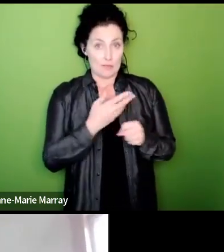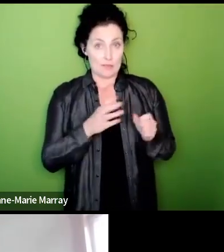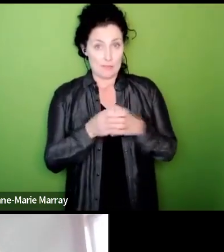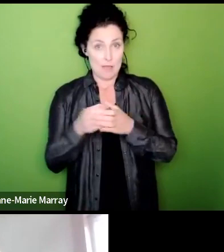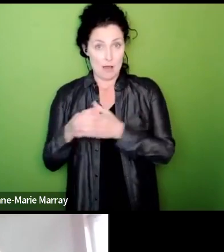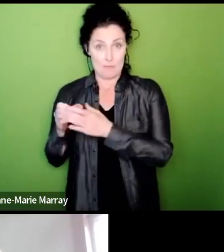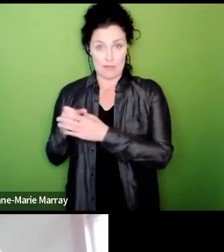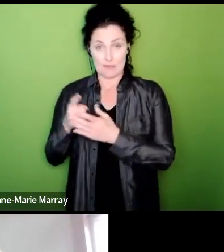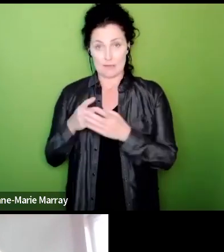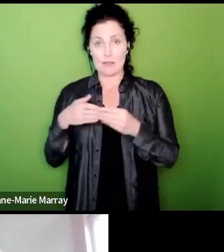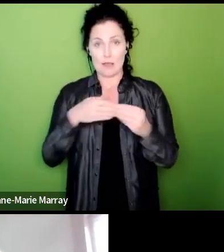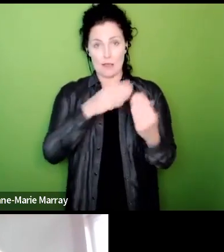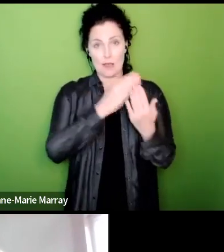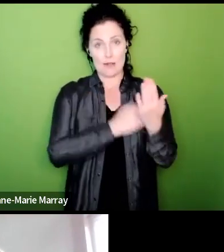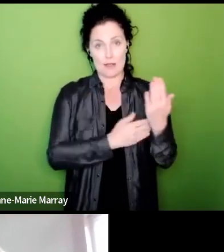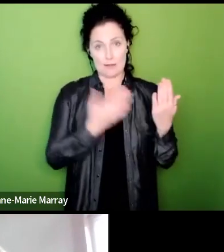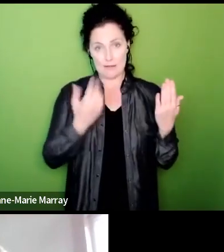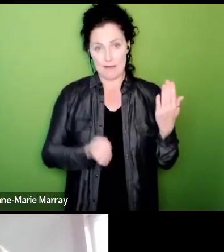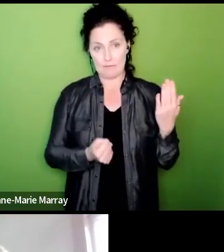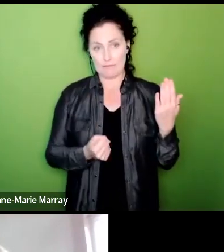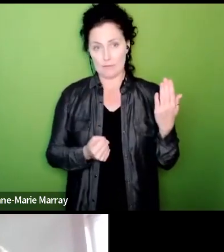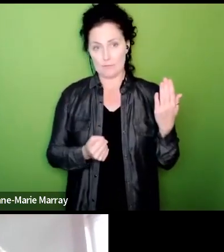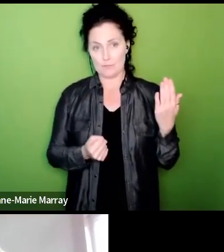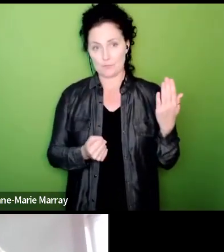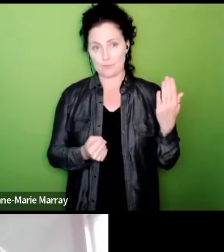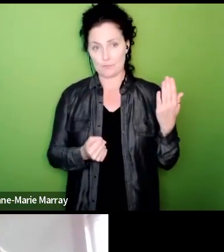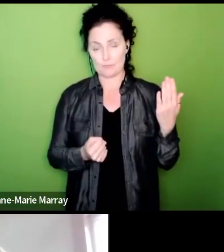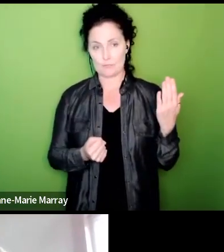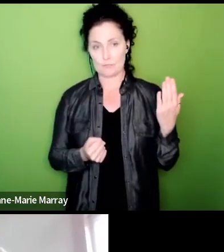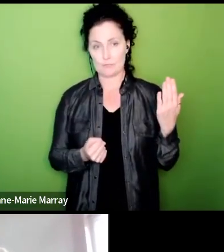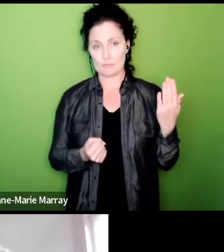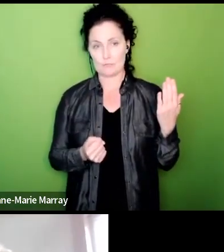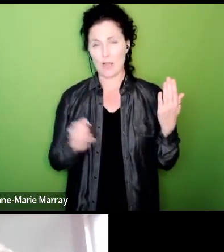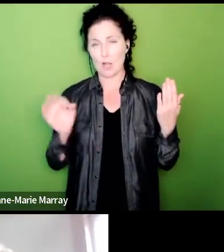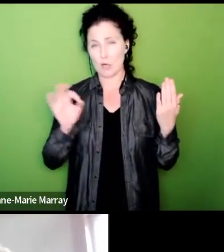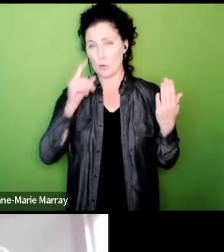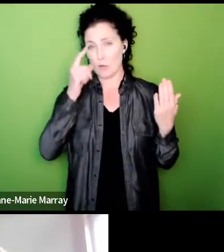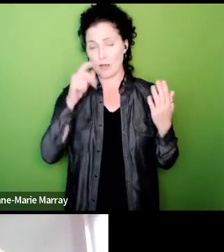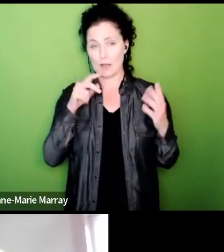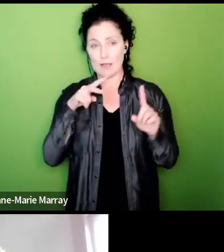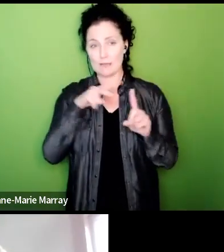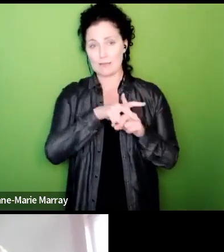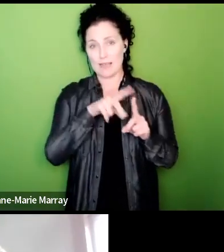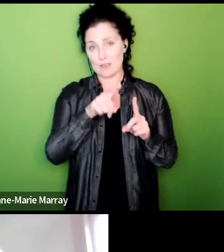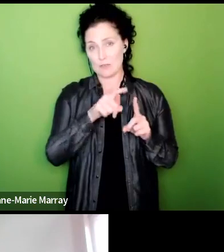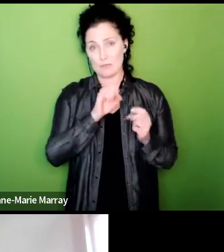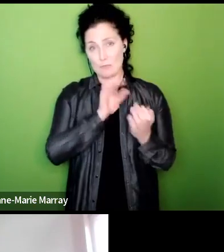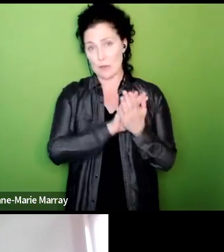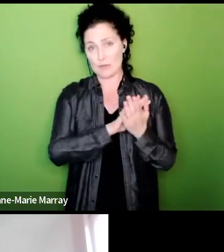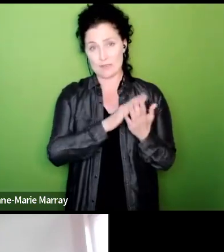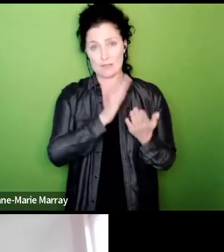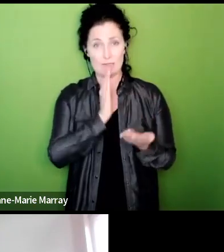what I would say to you is that nobody can attack you for posting the facts so it depends very much